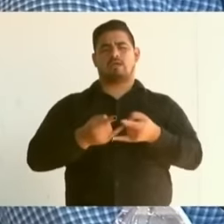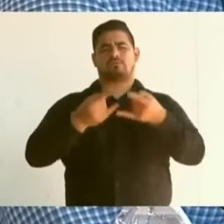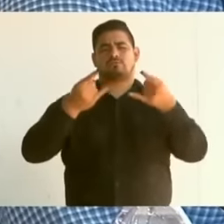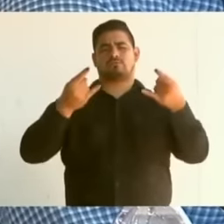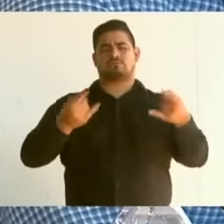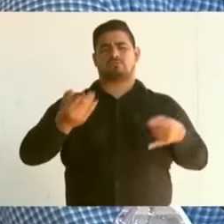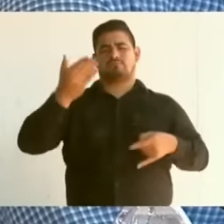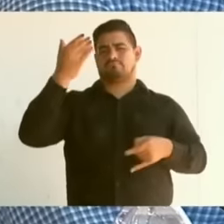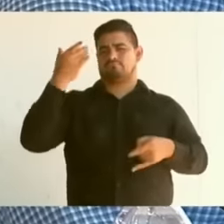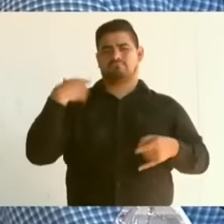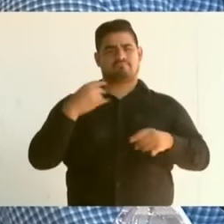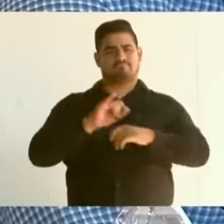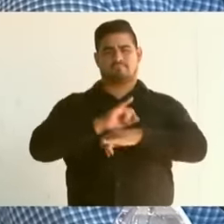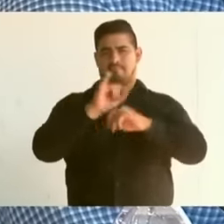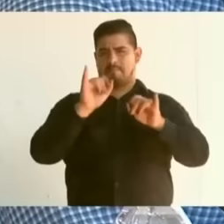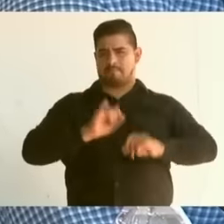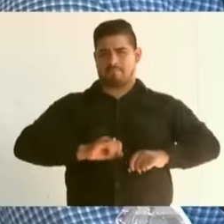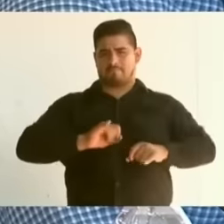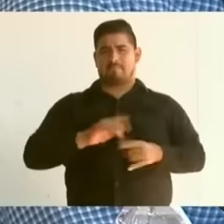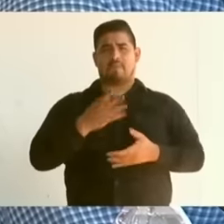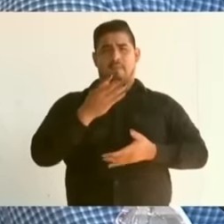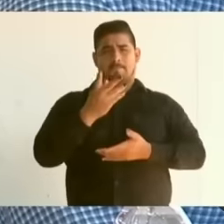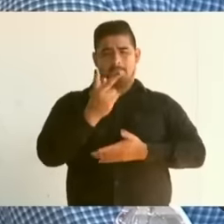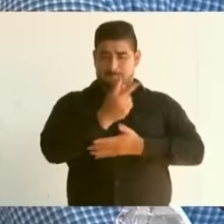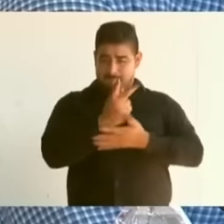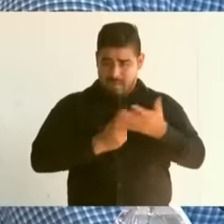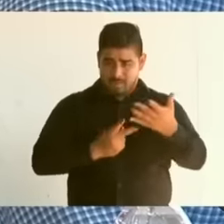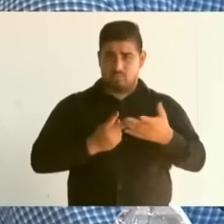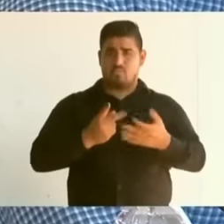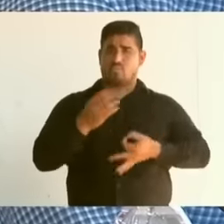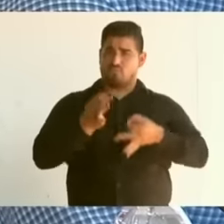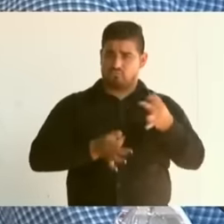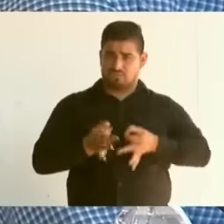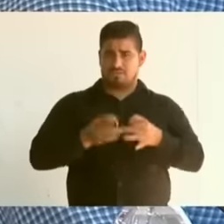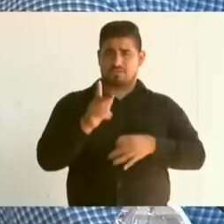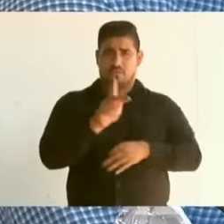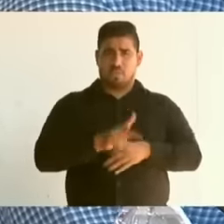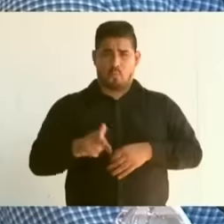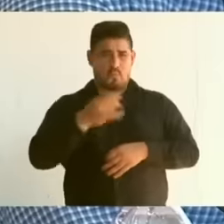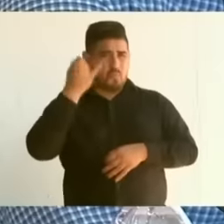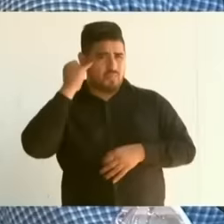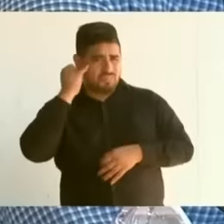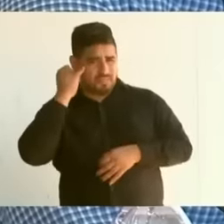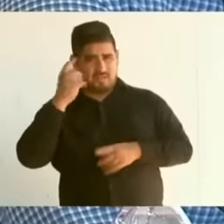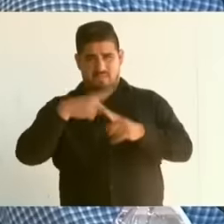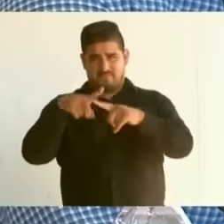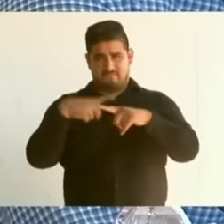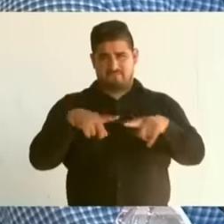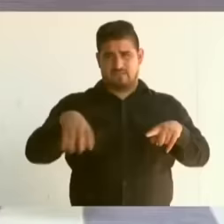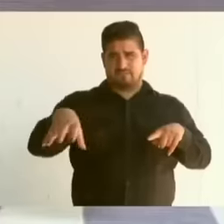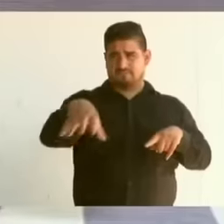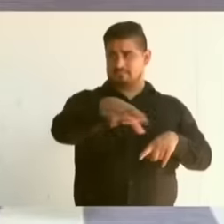justice plans for indigenous peoples are a historical compensation